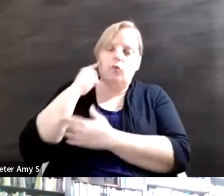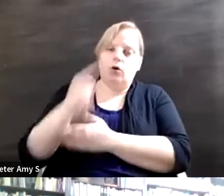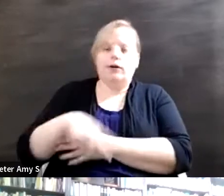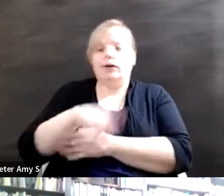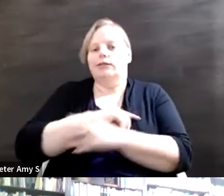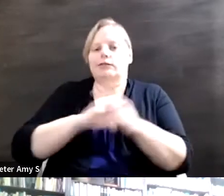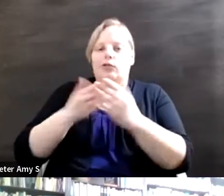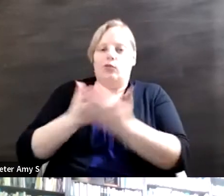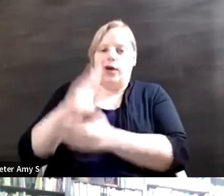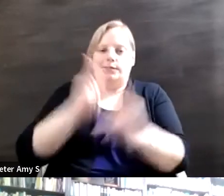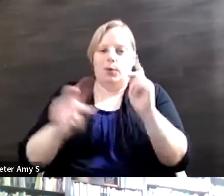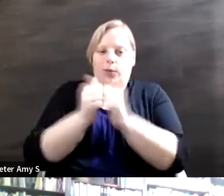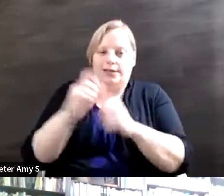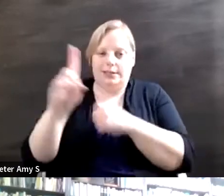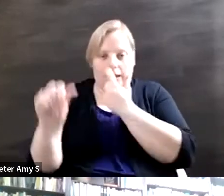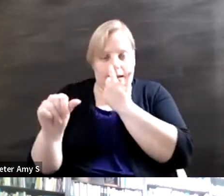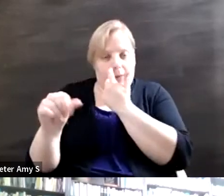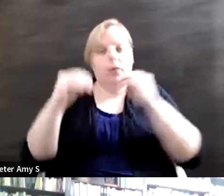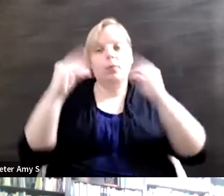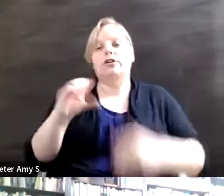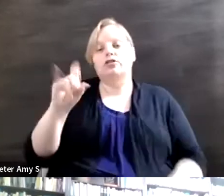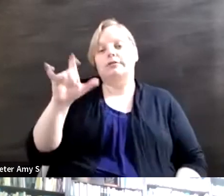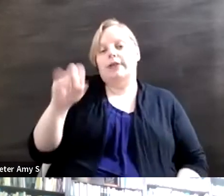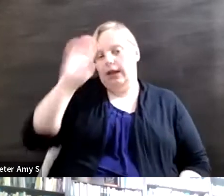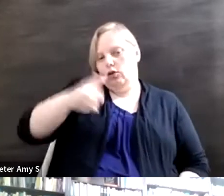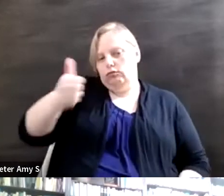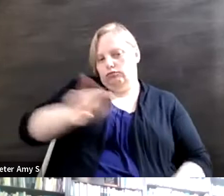Rrofessor Stein, I know that you were part of that team that drafted the UN Convention on the Rights